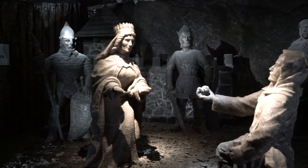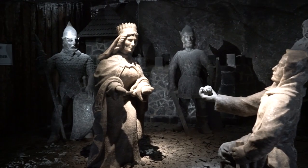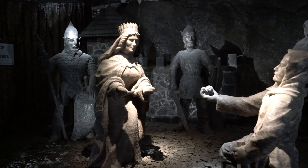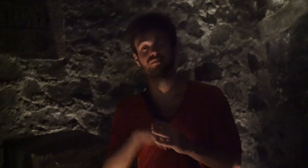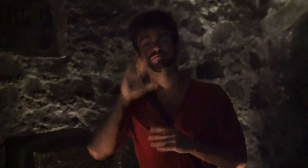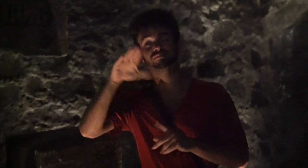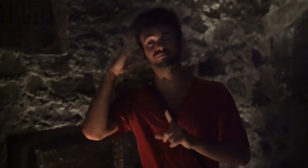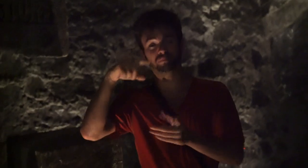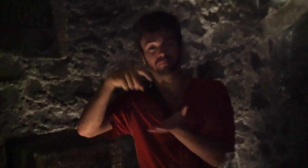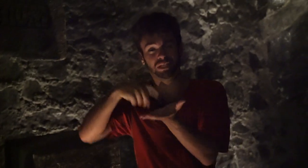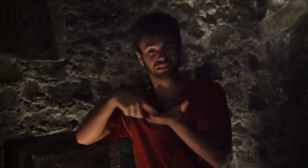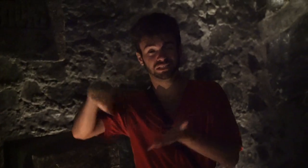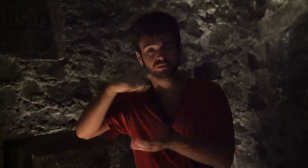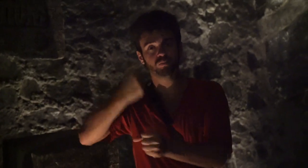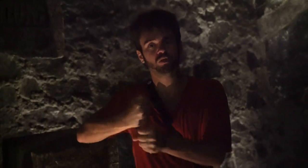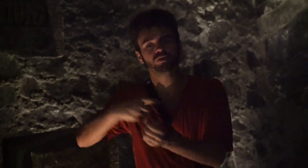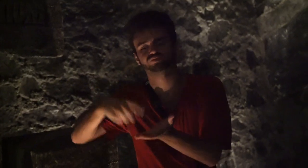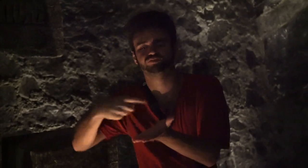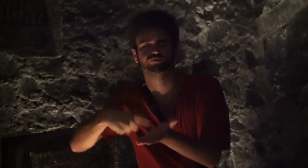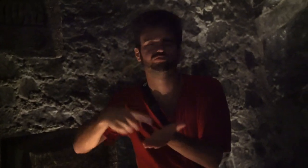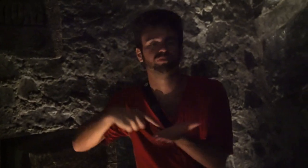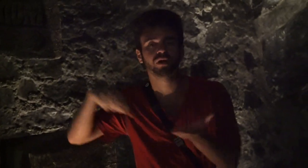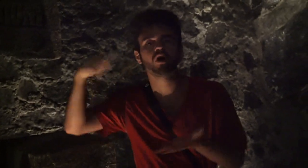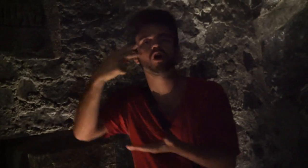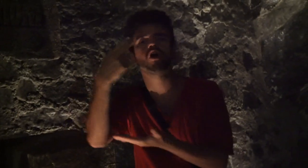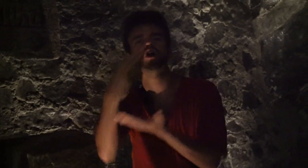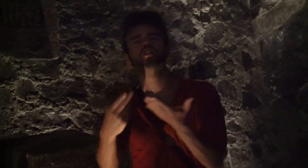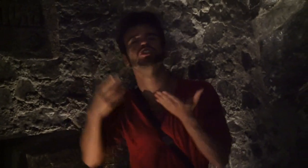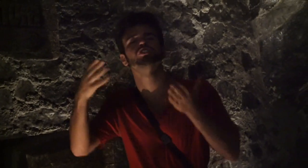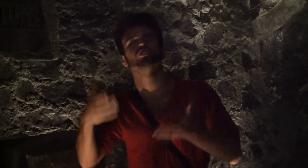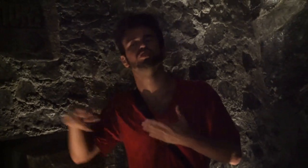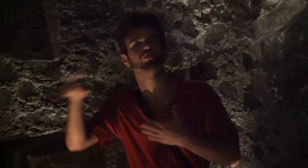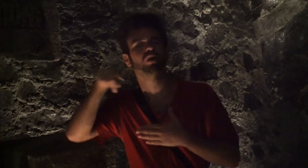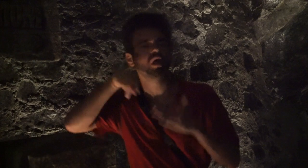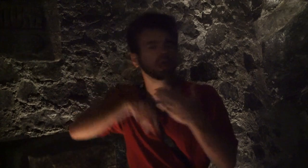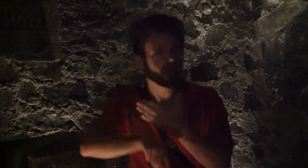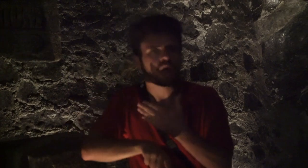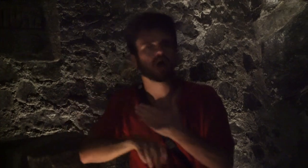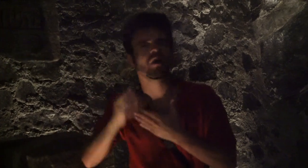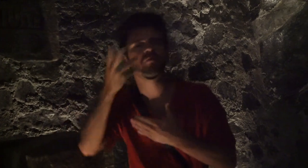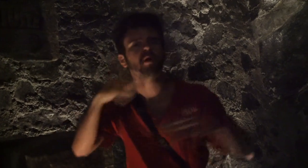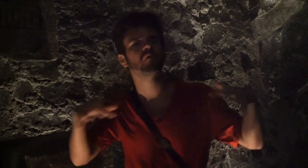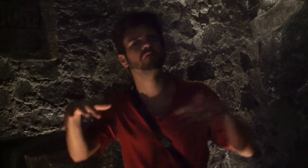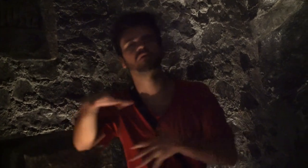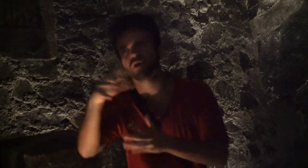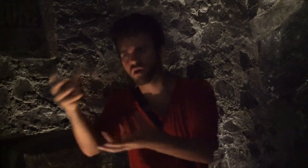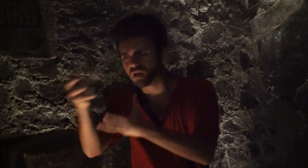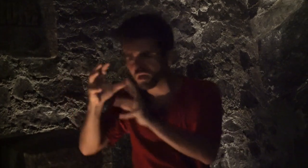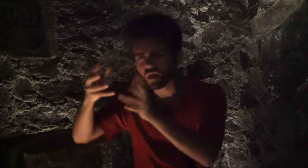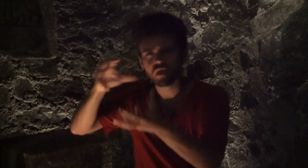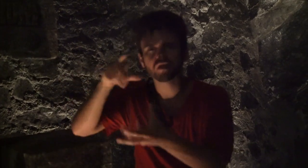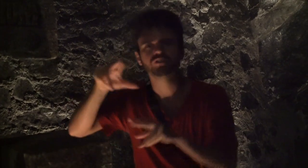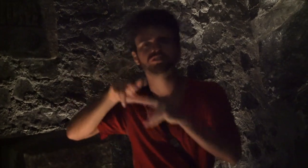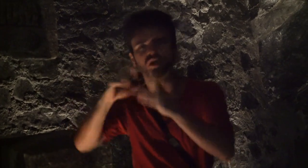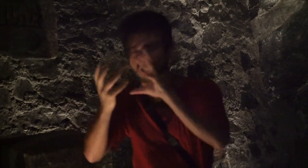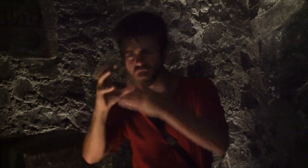In the past, miners were working on collecting salts. Artists were fascinated by carving salts.